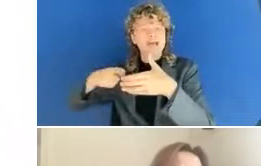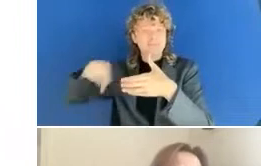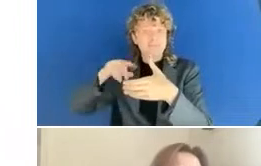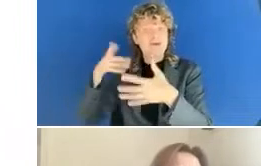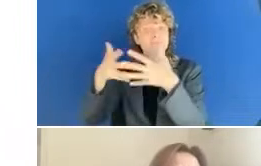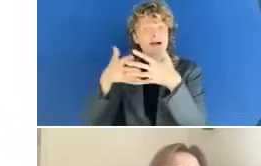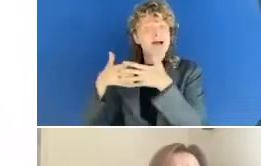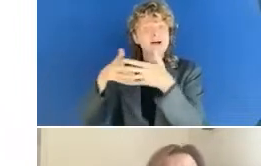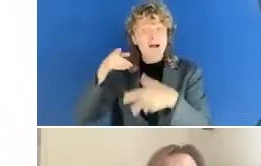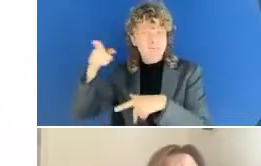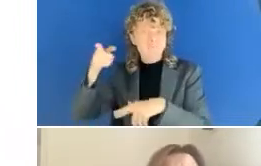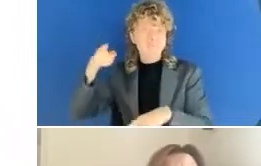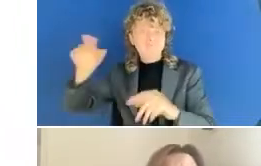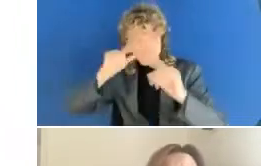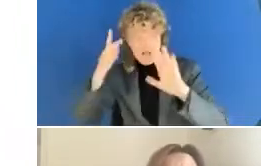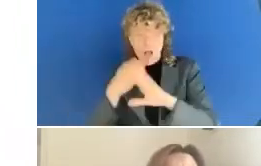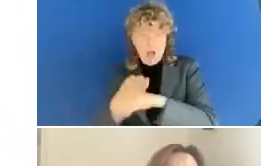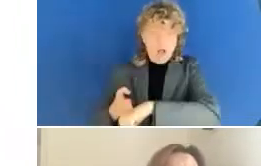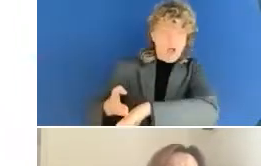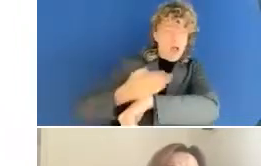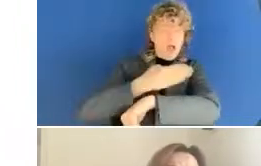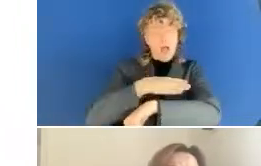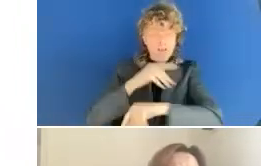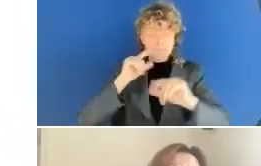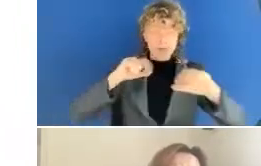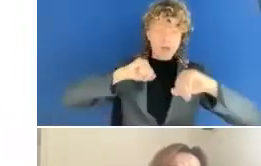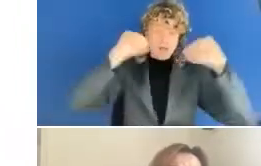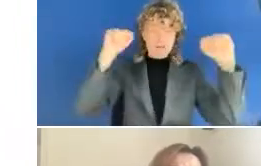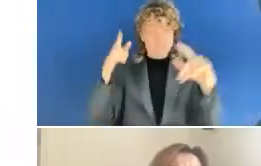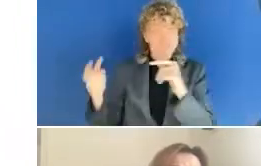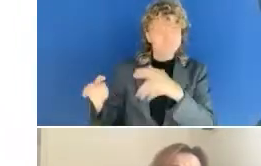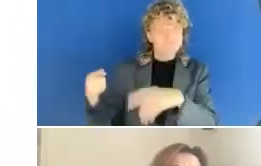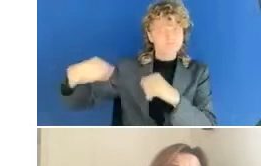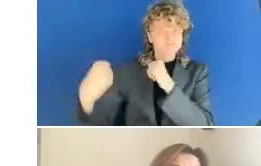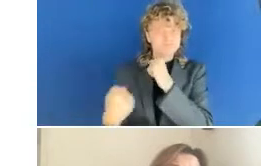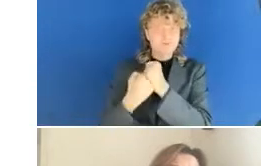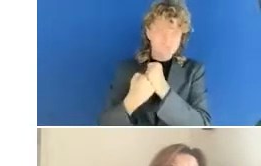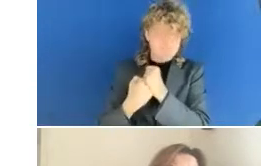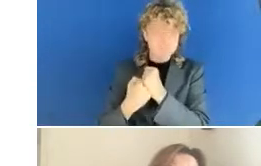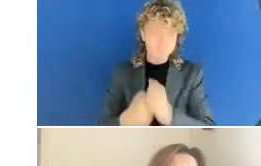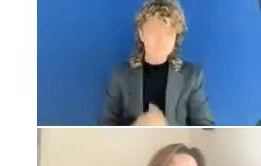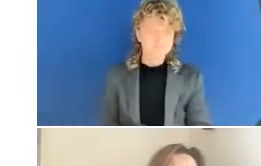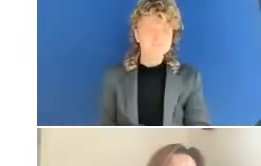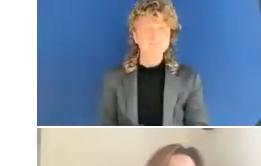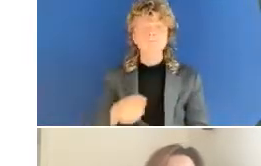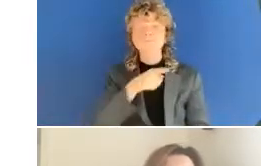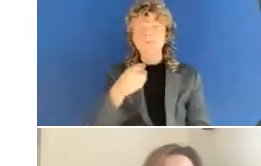And also, for any questions you may have for speakers or panelists, then please use the